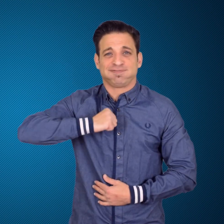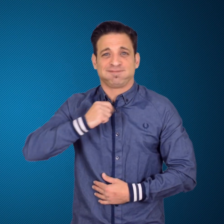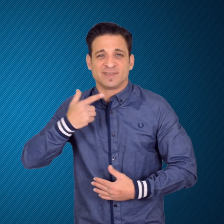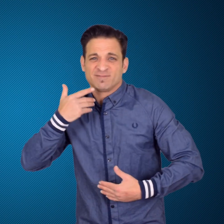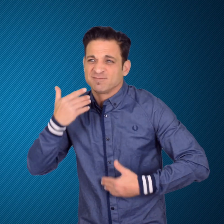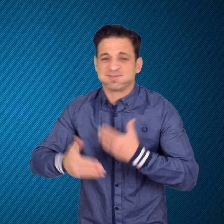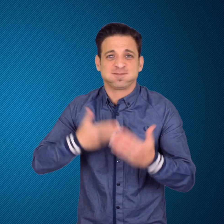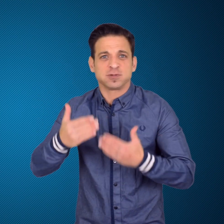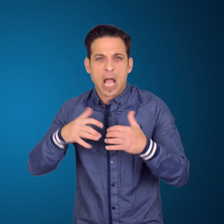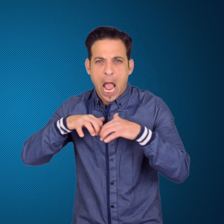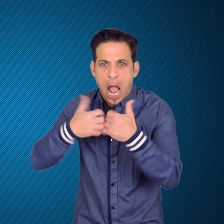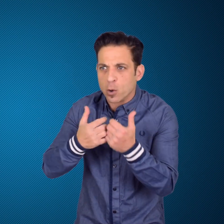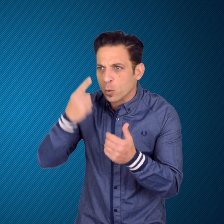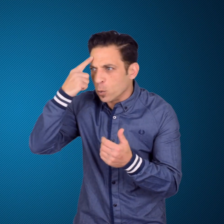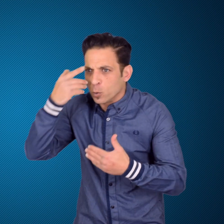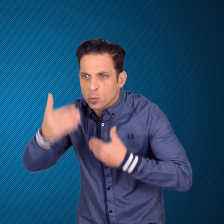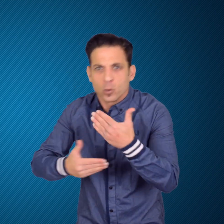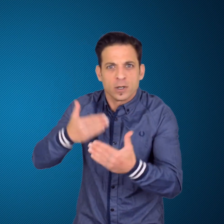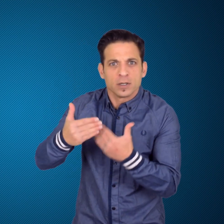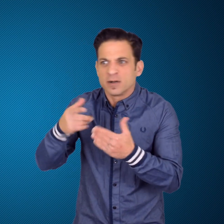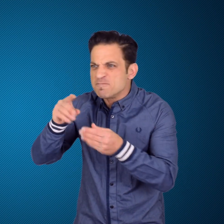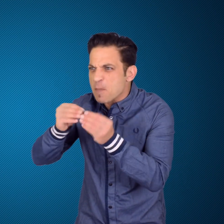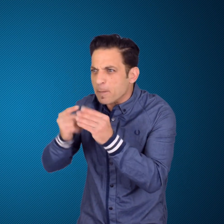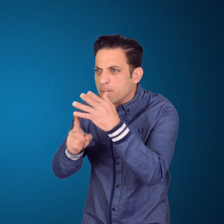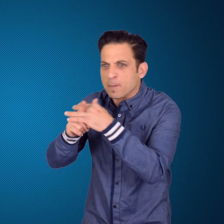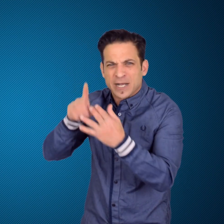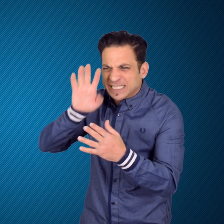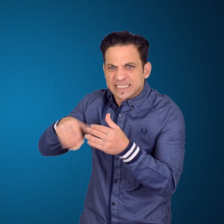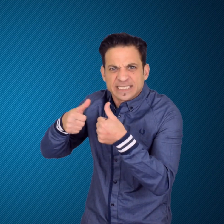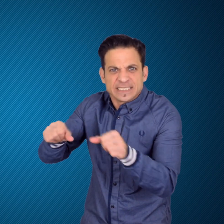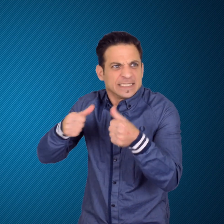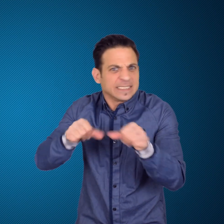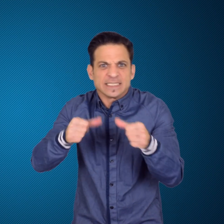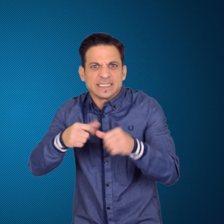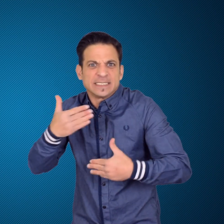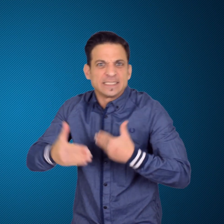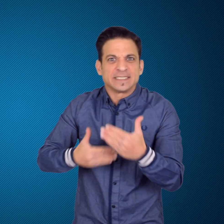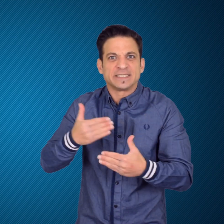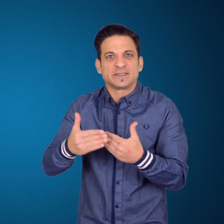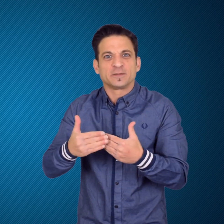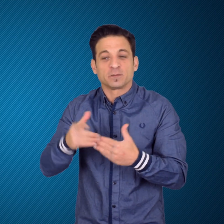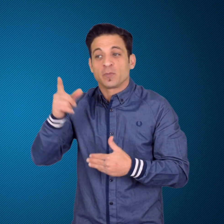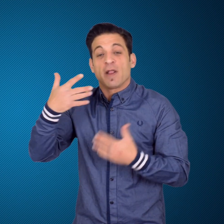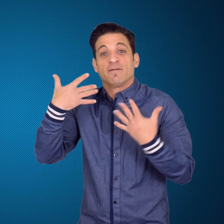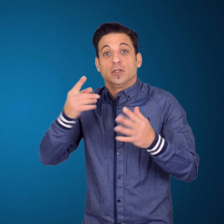some difficulties. She mentioned that she was being visual,